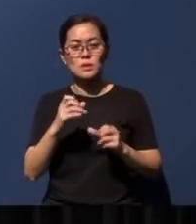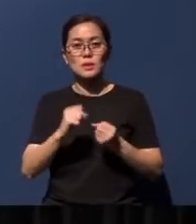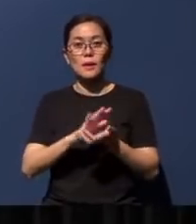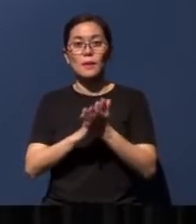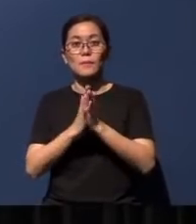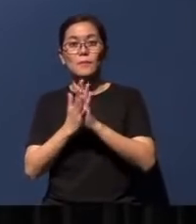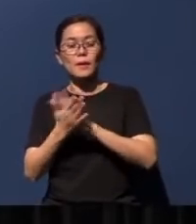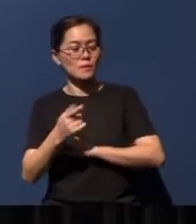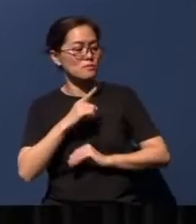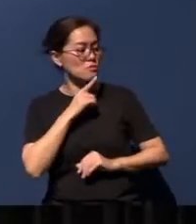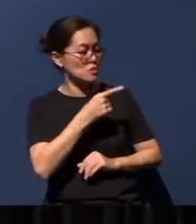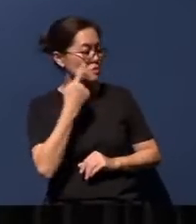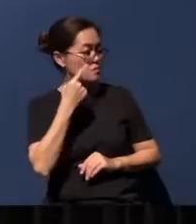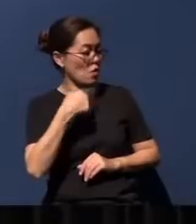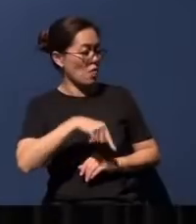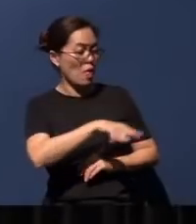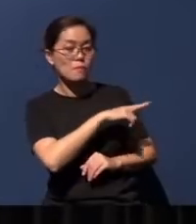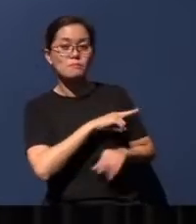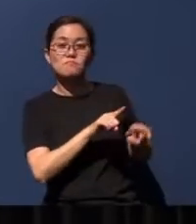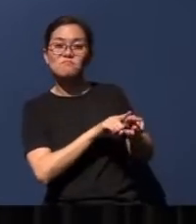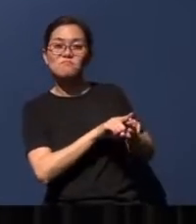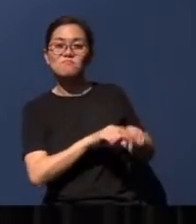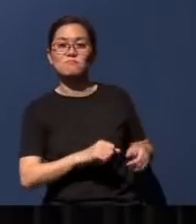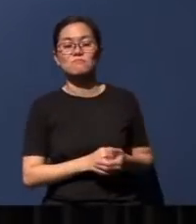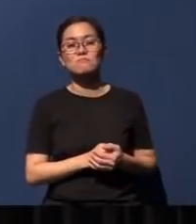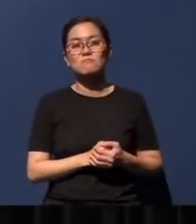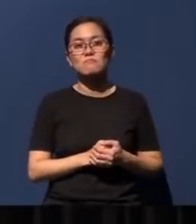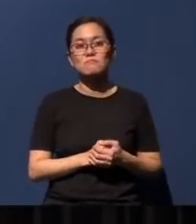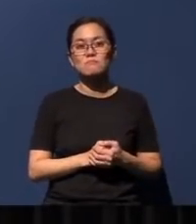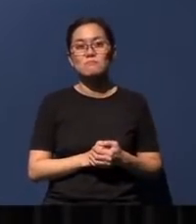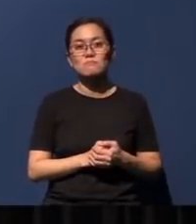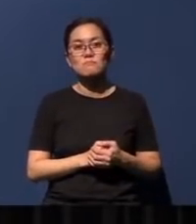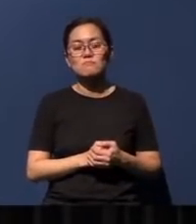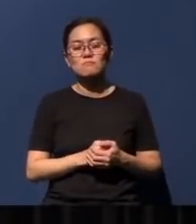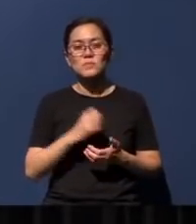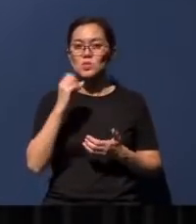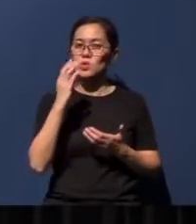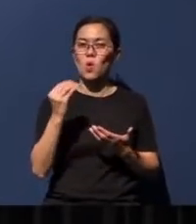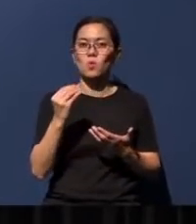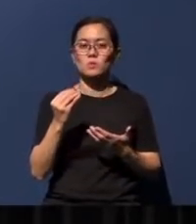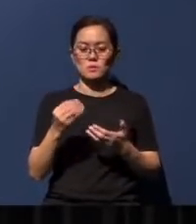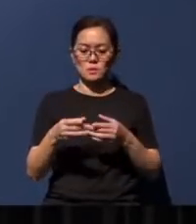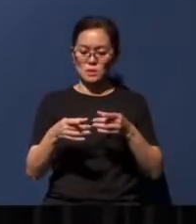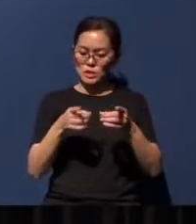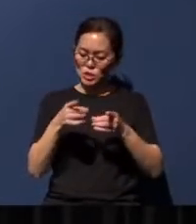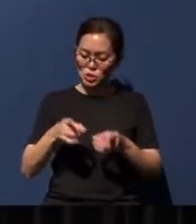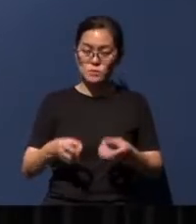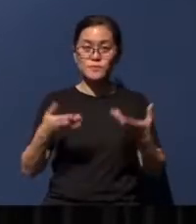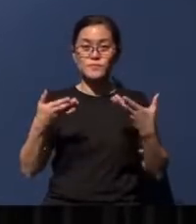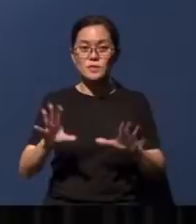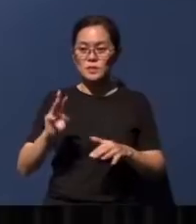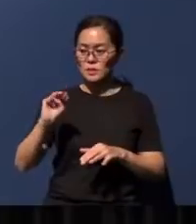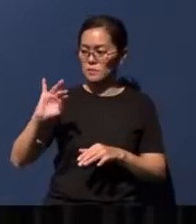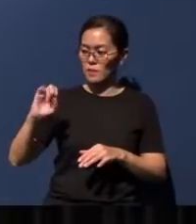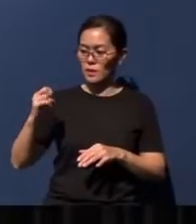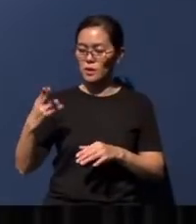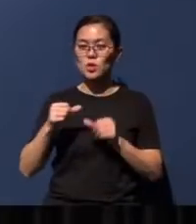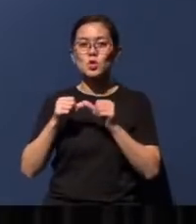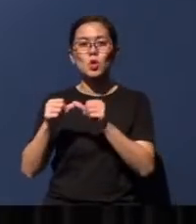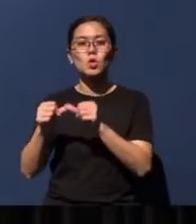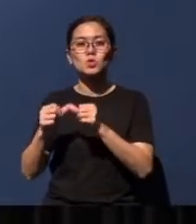a reality for them as well. So after describing the Millennial Kingdom, Micah now continues in the